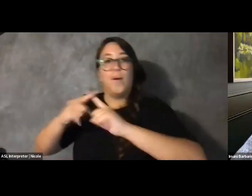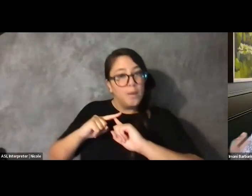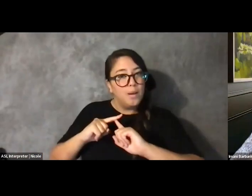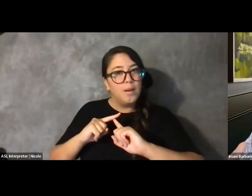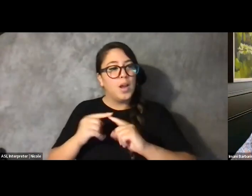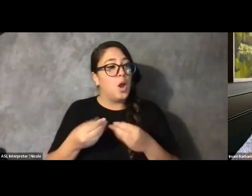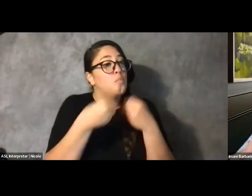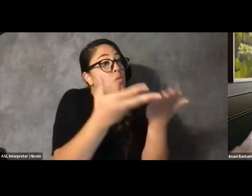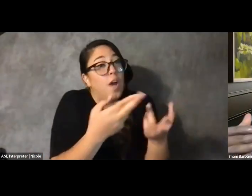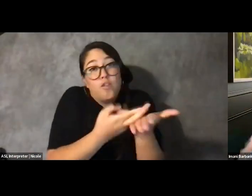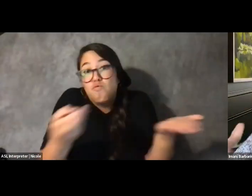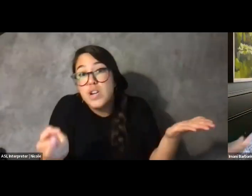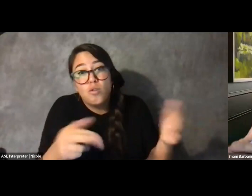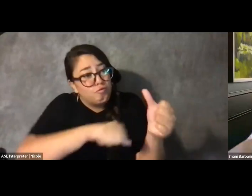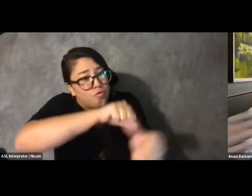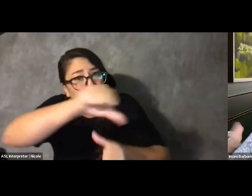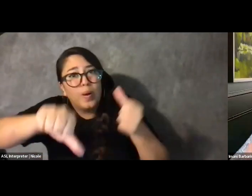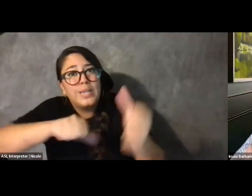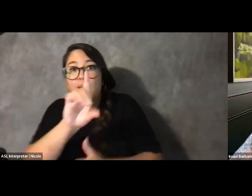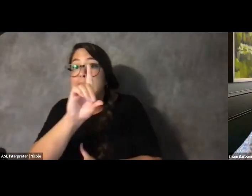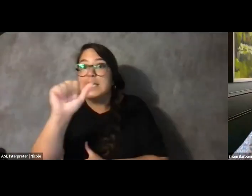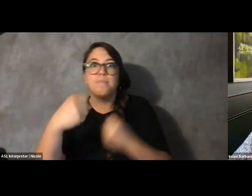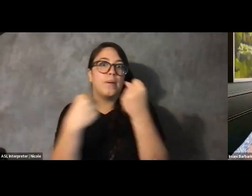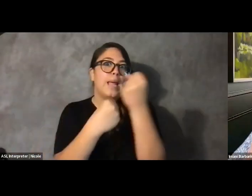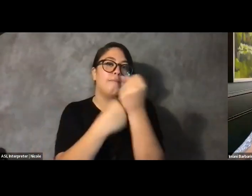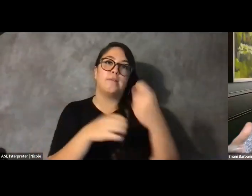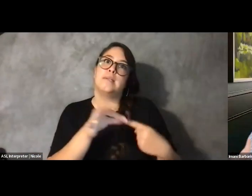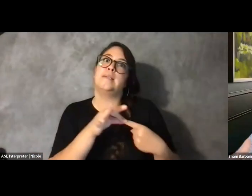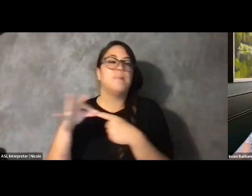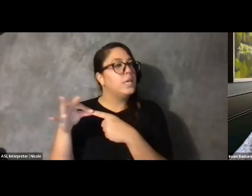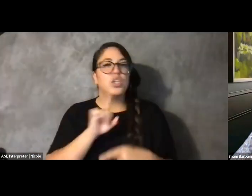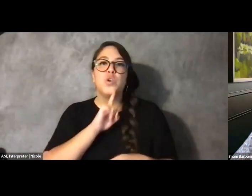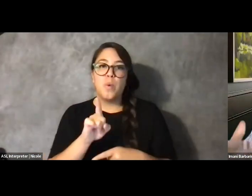Advocacy, disability advocacy especially, is a collaborative process.